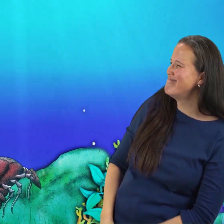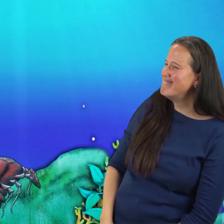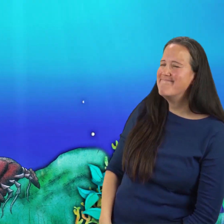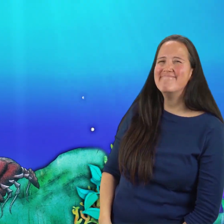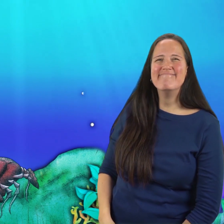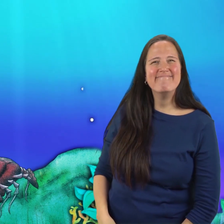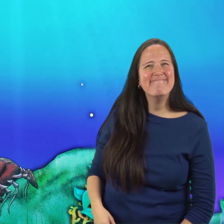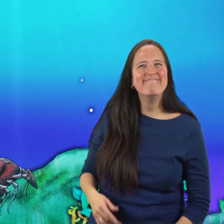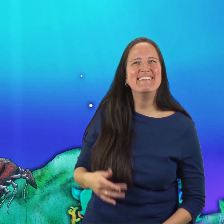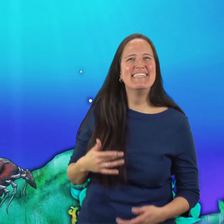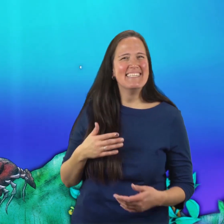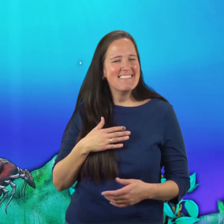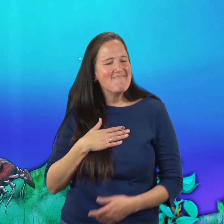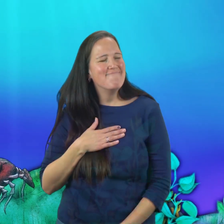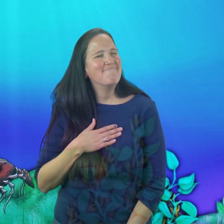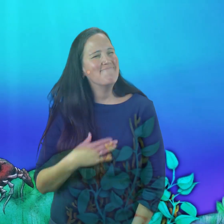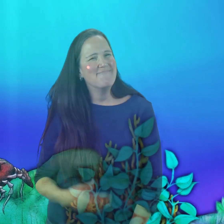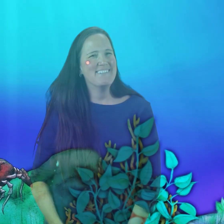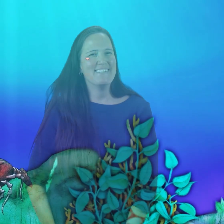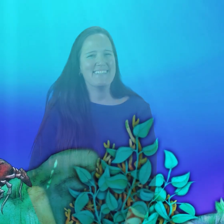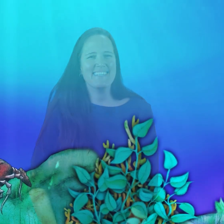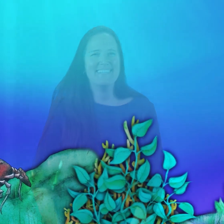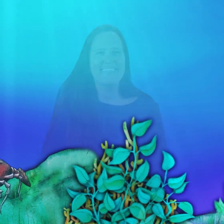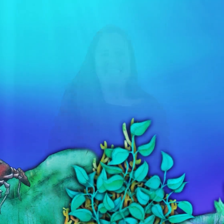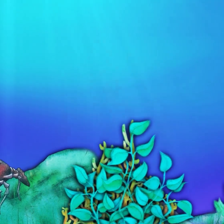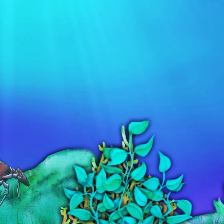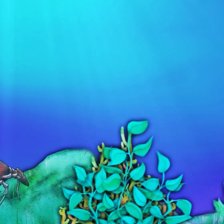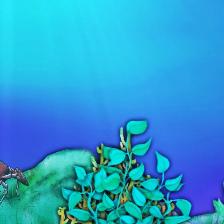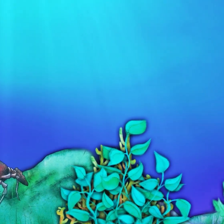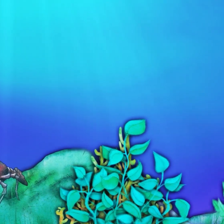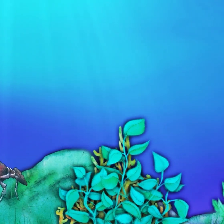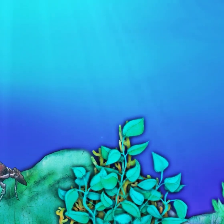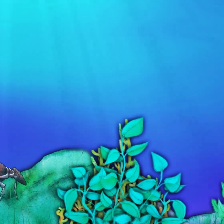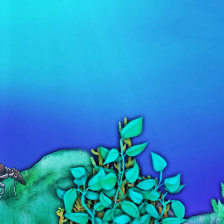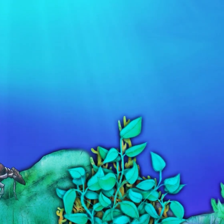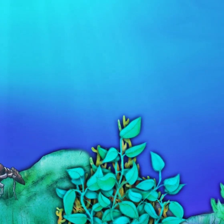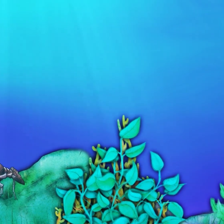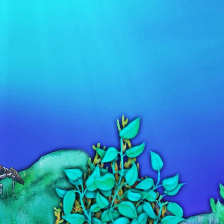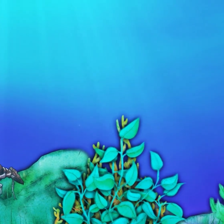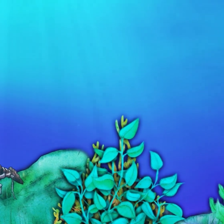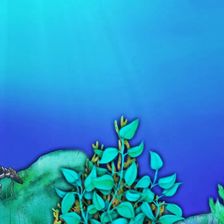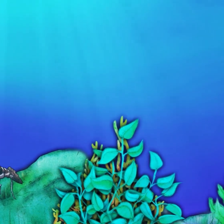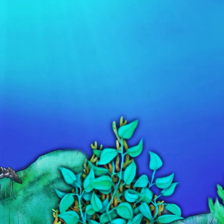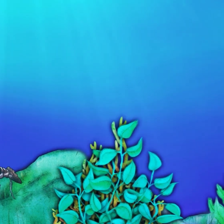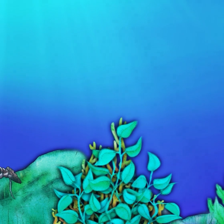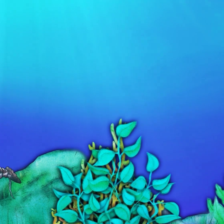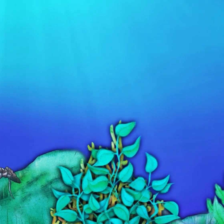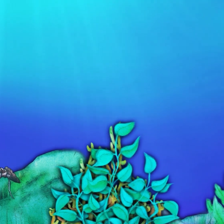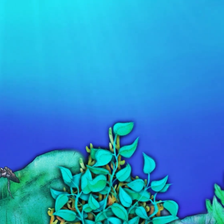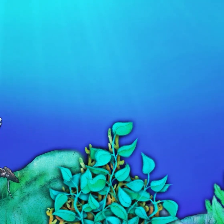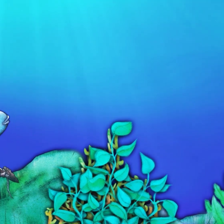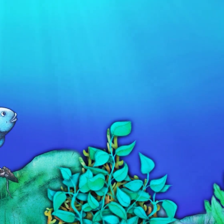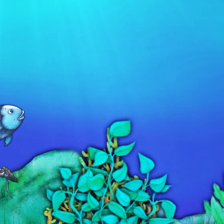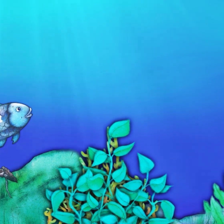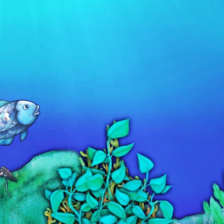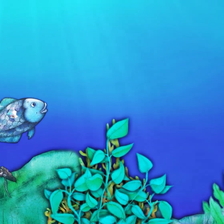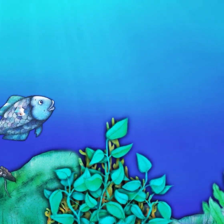A rather peculiar feeling came over the Rainbow Fish. For a long time he watched the little blue fish swim back and forth